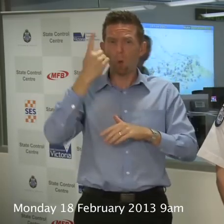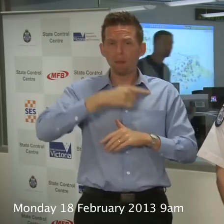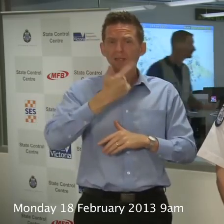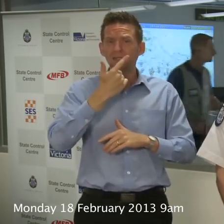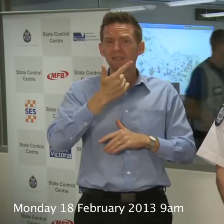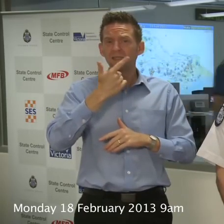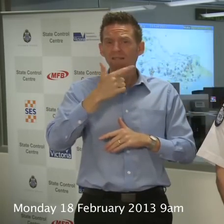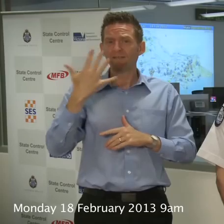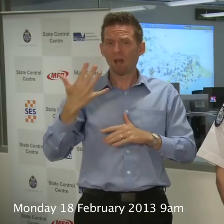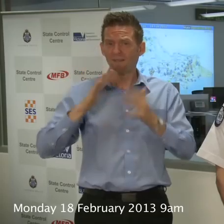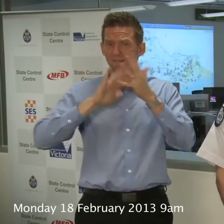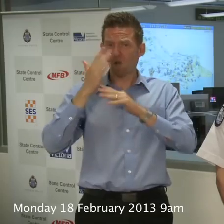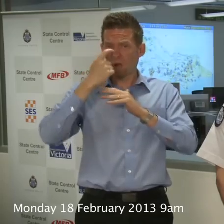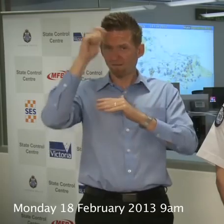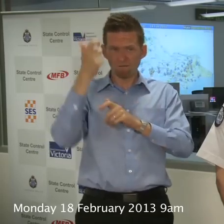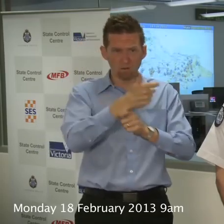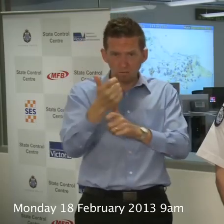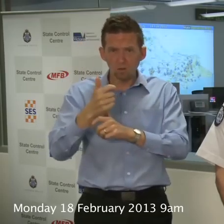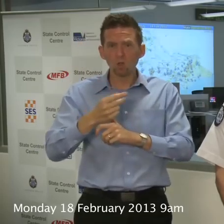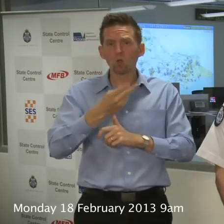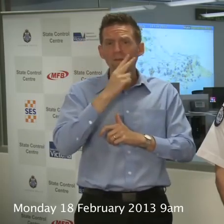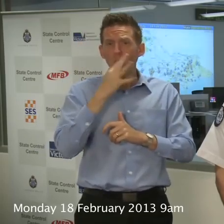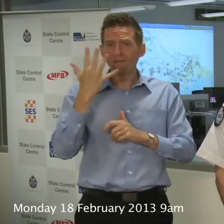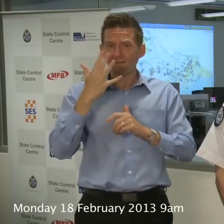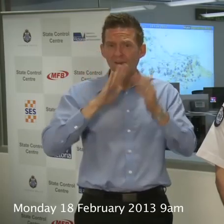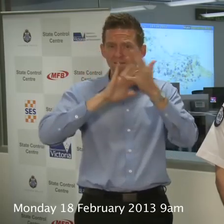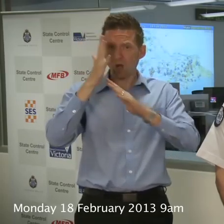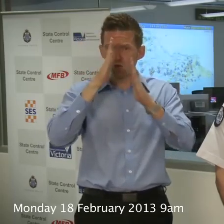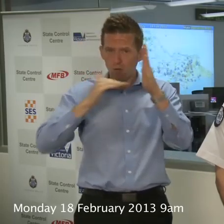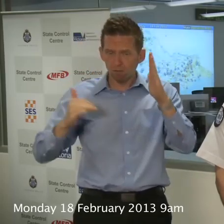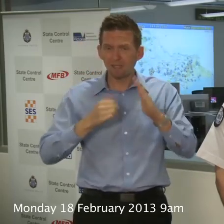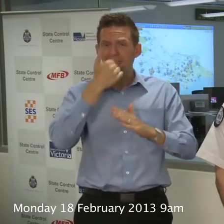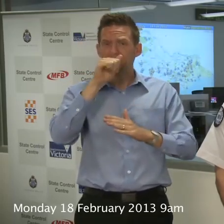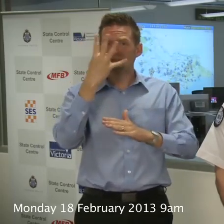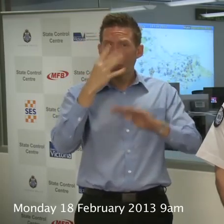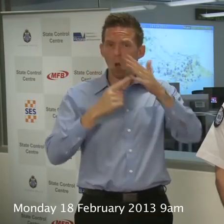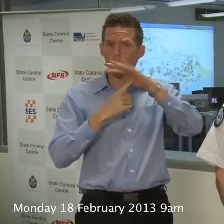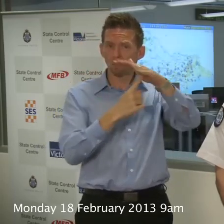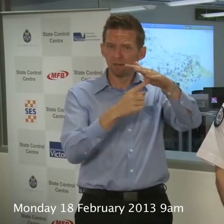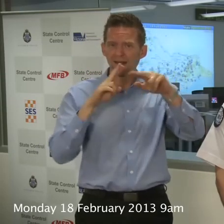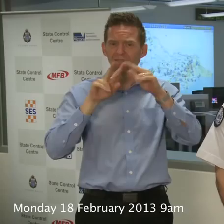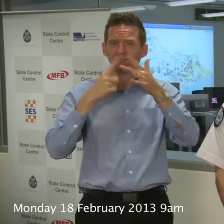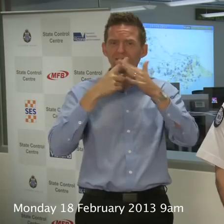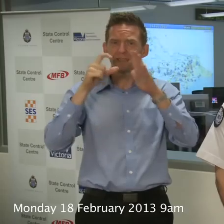A 1075 fire-fighters, 245 trucks, 64 helicopters or fixed-wing aircraft, so aircraft fleet